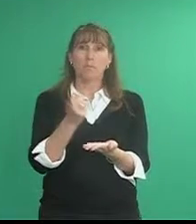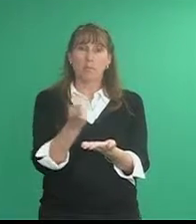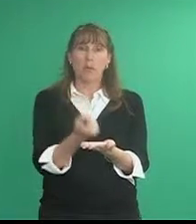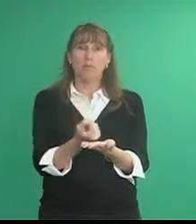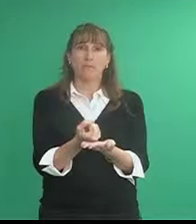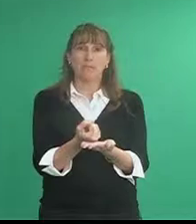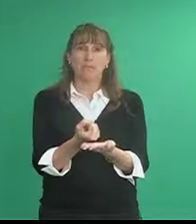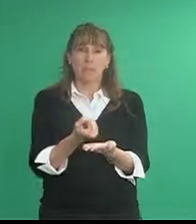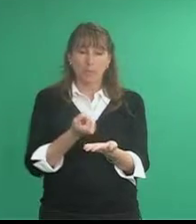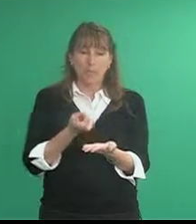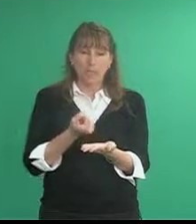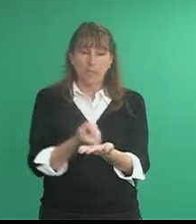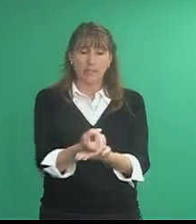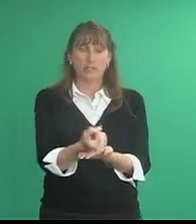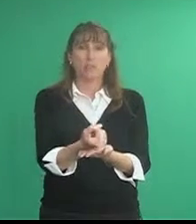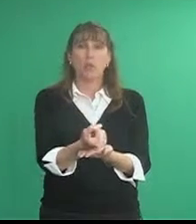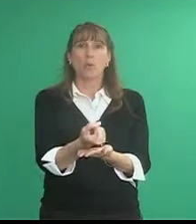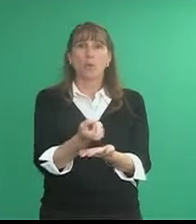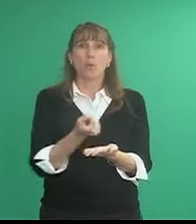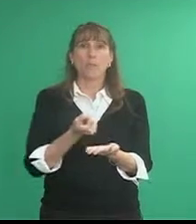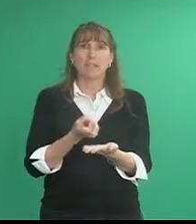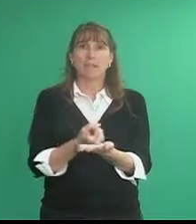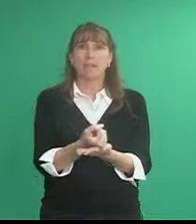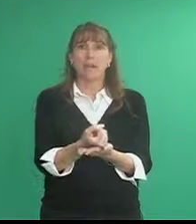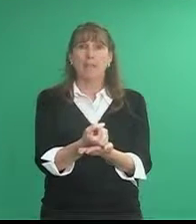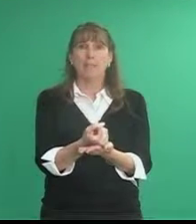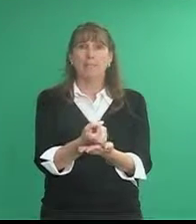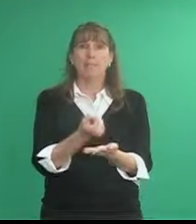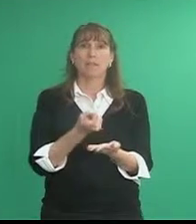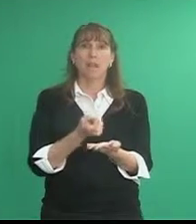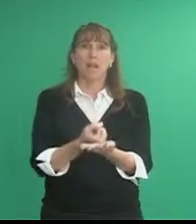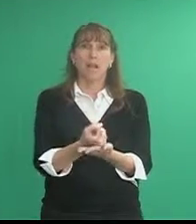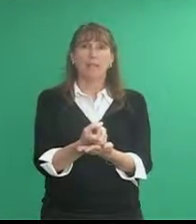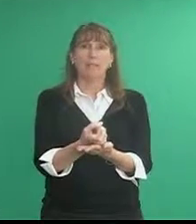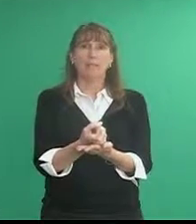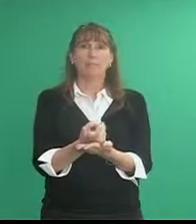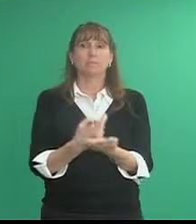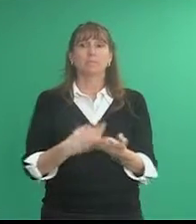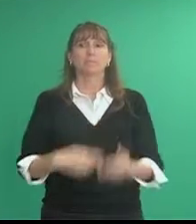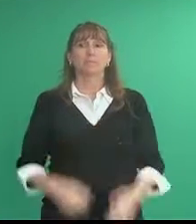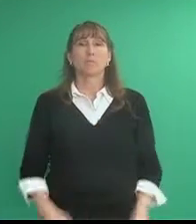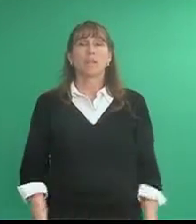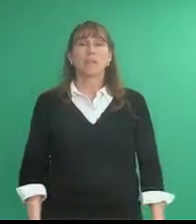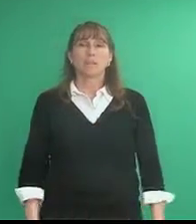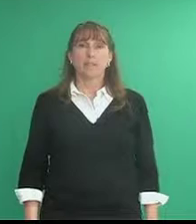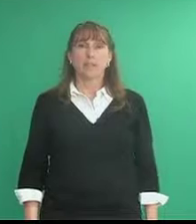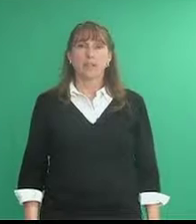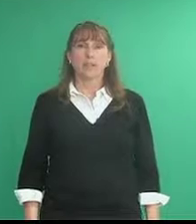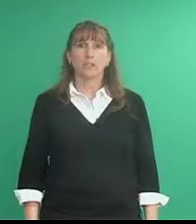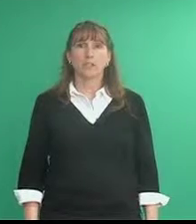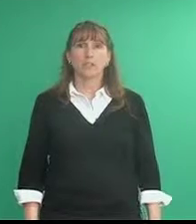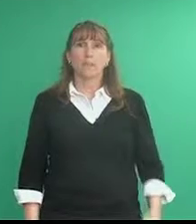palm facing up and as if you're going across the ice hockey soccer